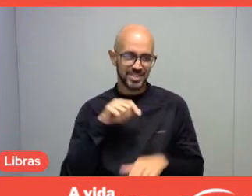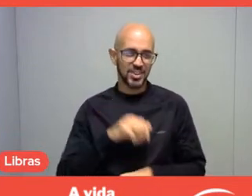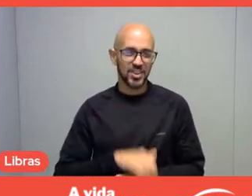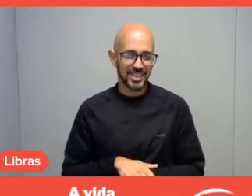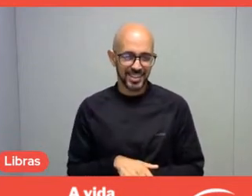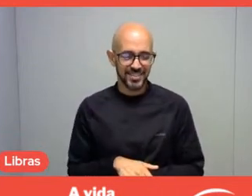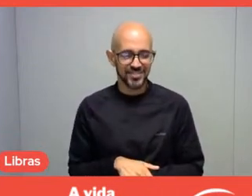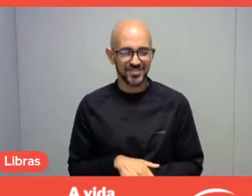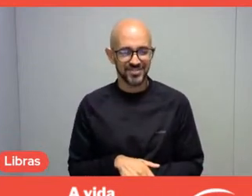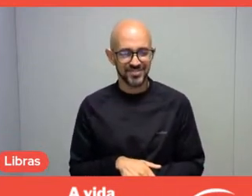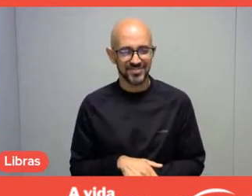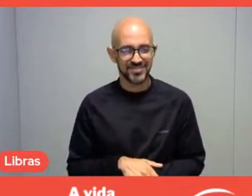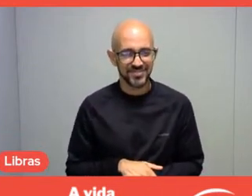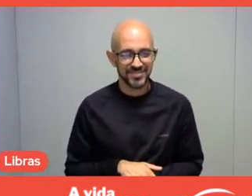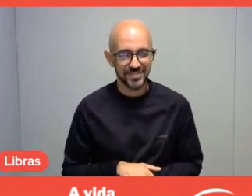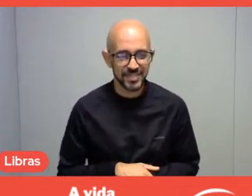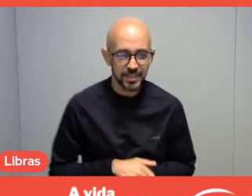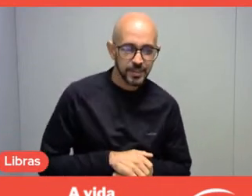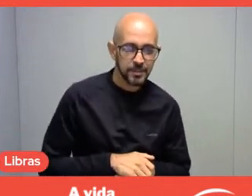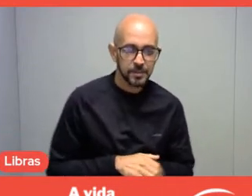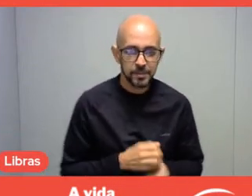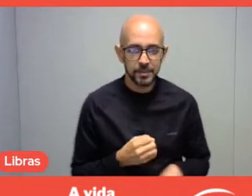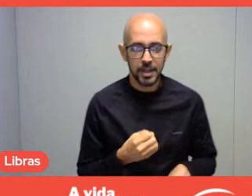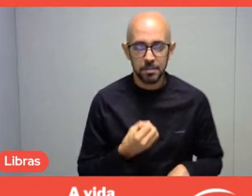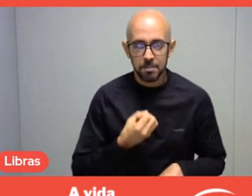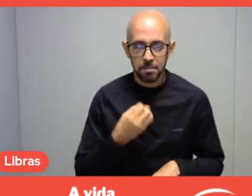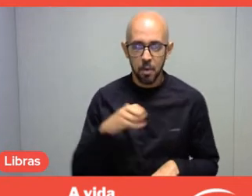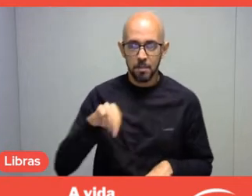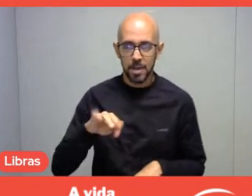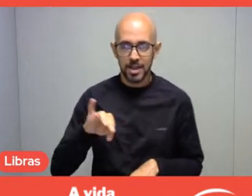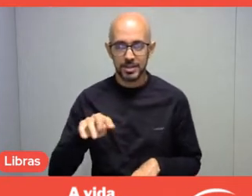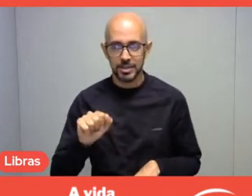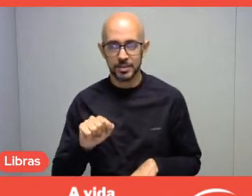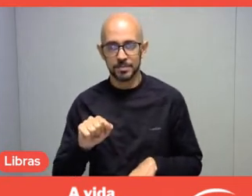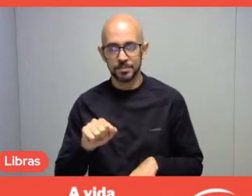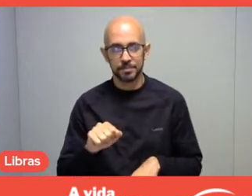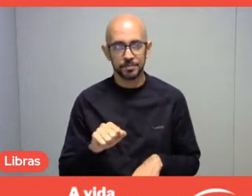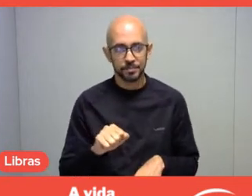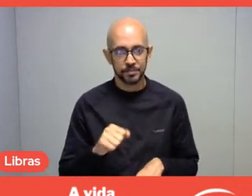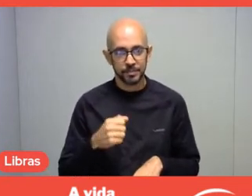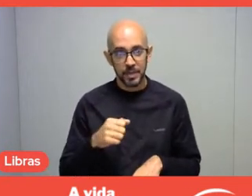Wonder! Wonderful, Marcia! I'm going to quickly open brackets.